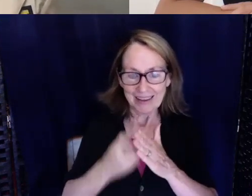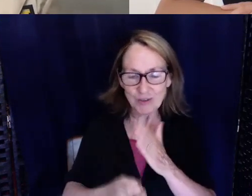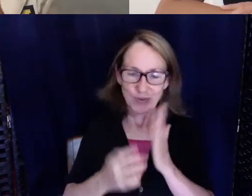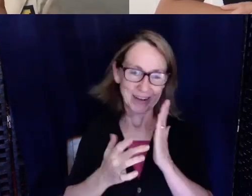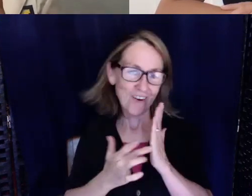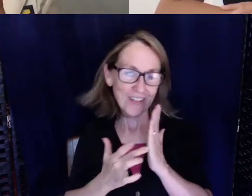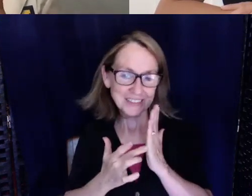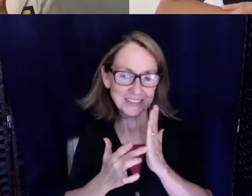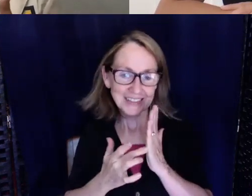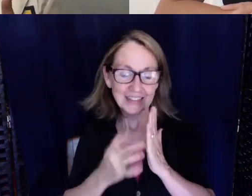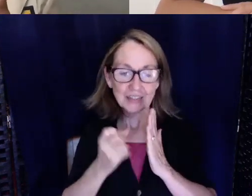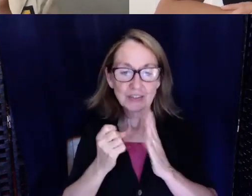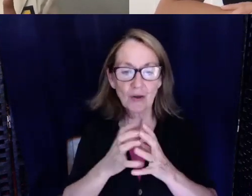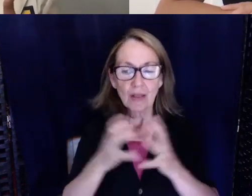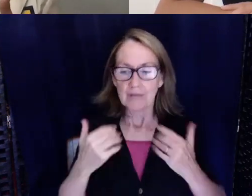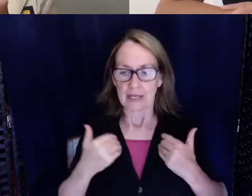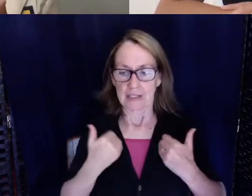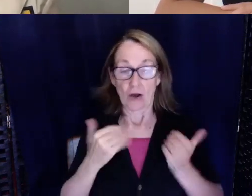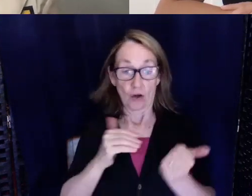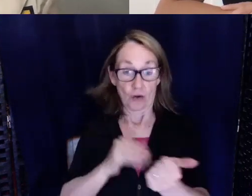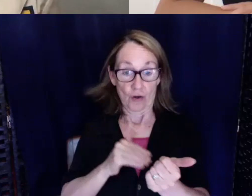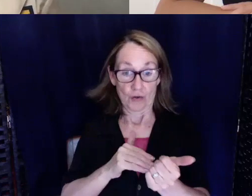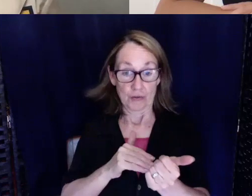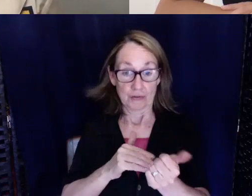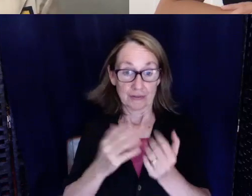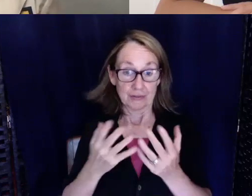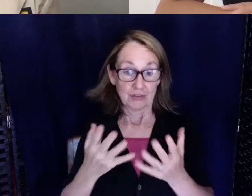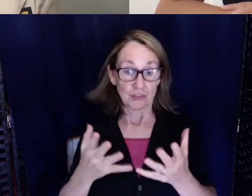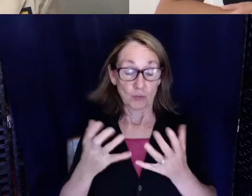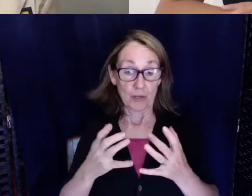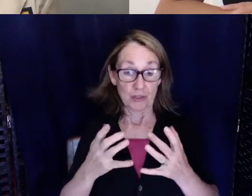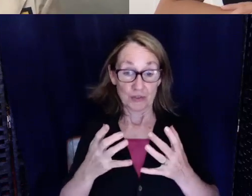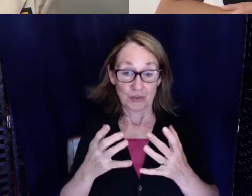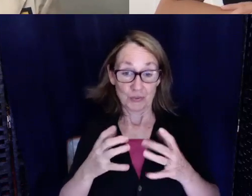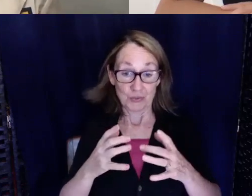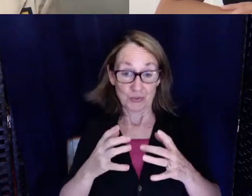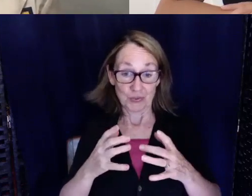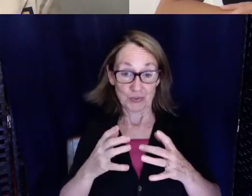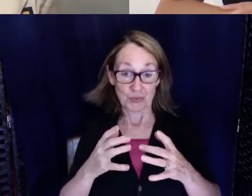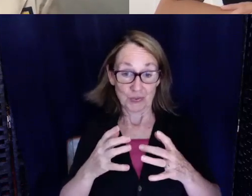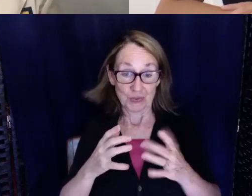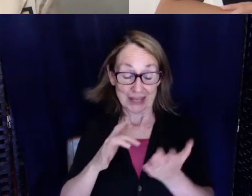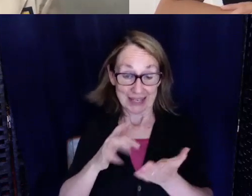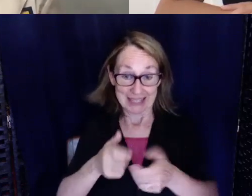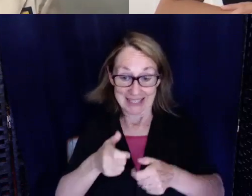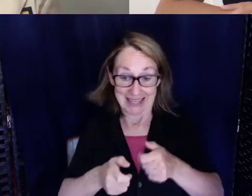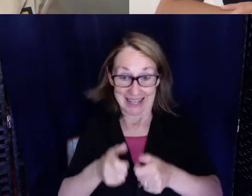So a lot of these younger doctors just wanted to text they didn't want to call me. So they made that decision on their own.